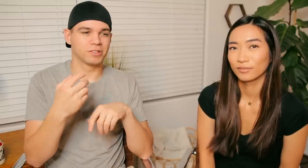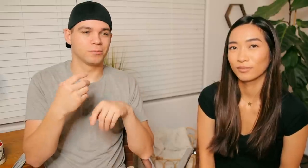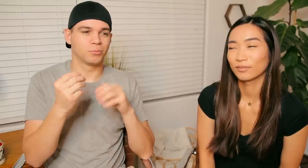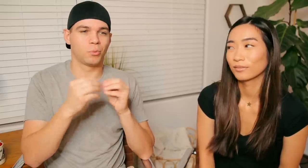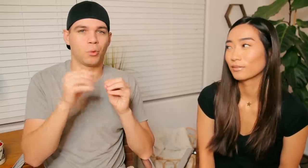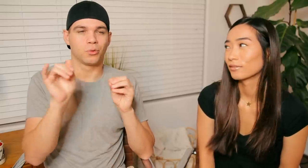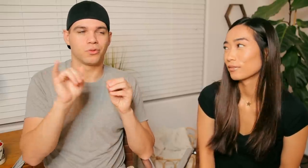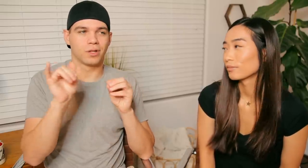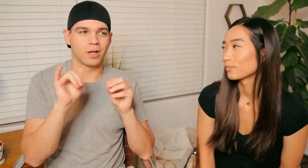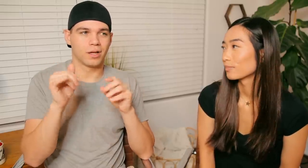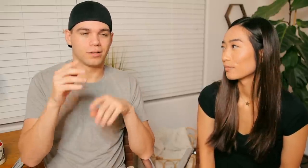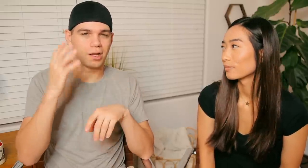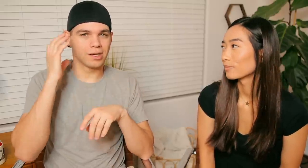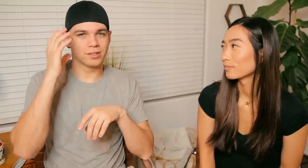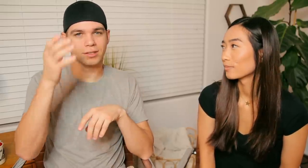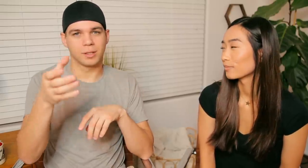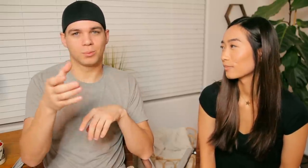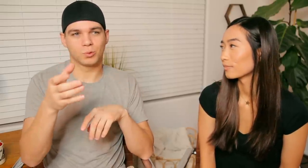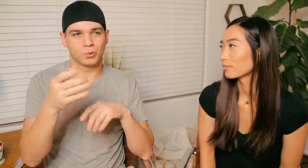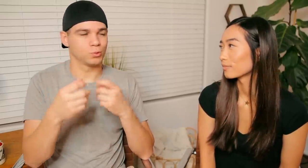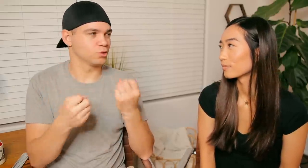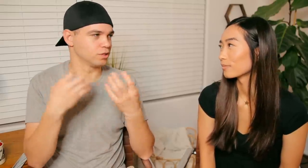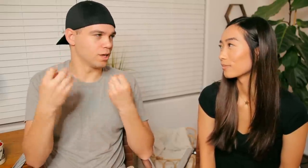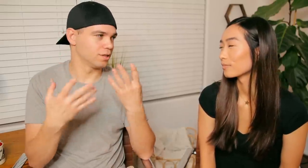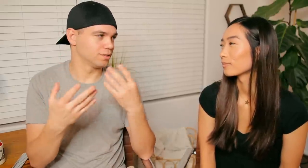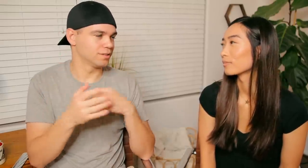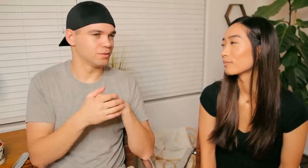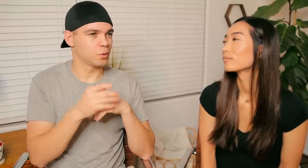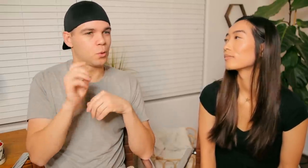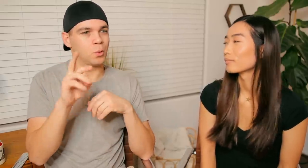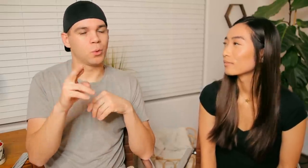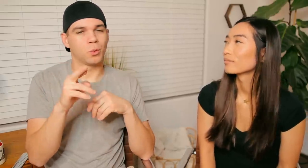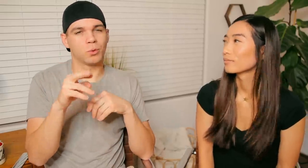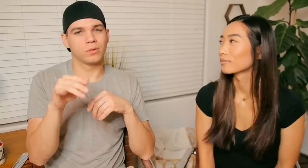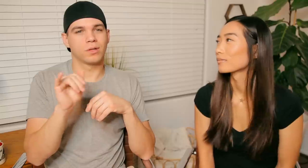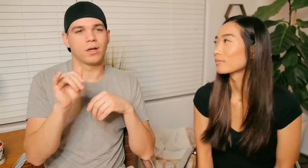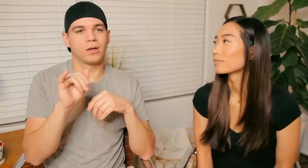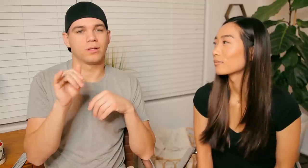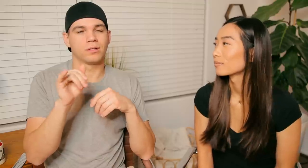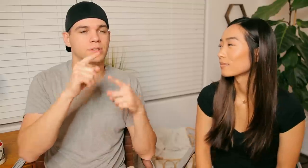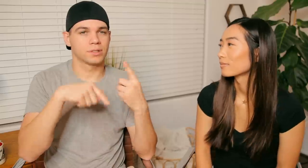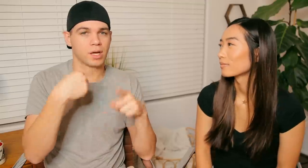More like conceptual signs. Or like